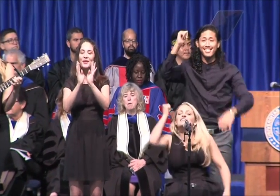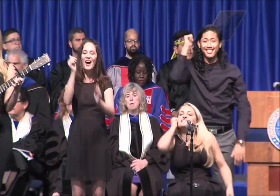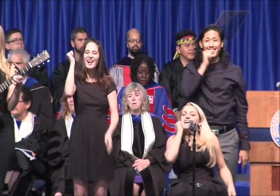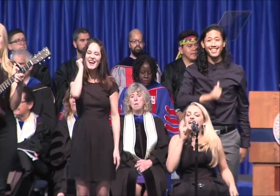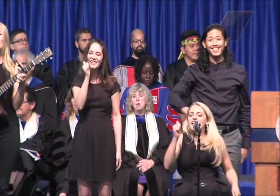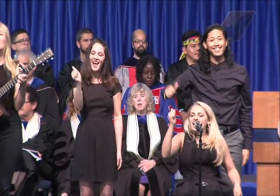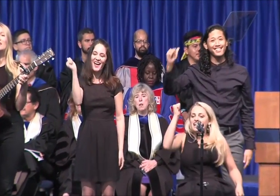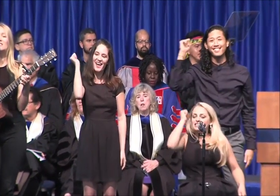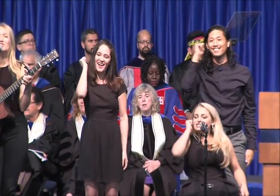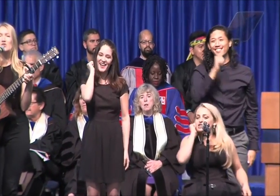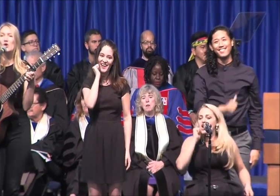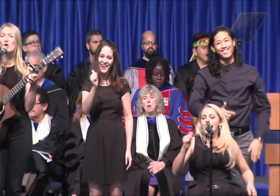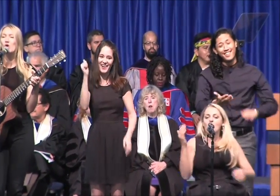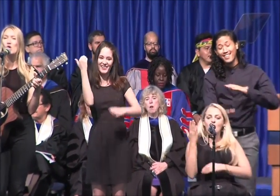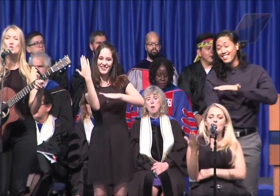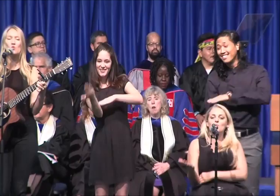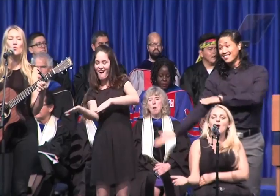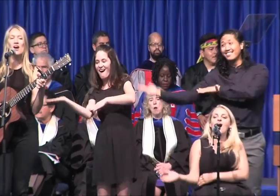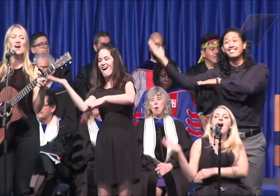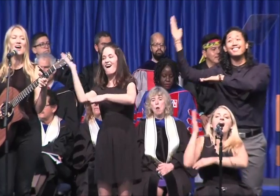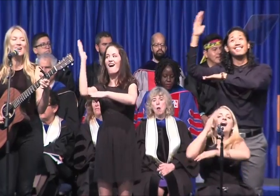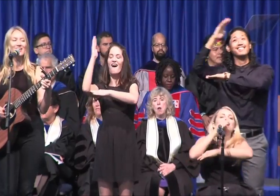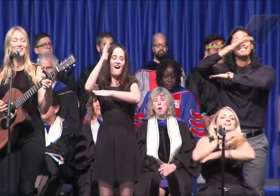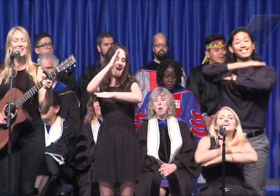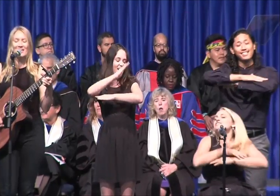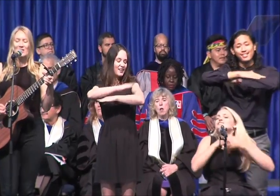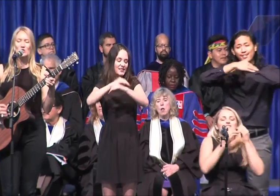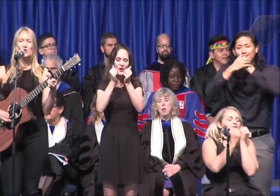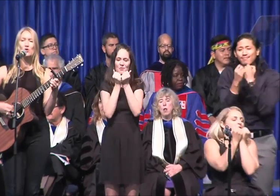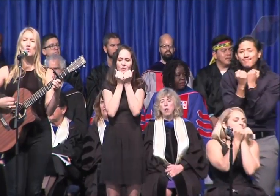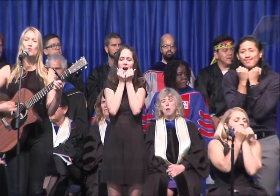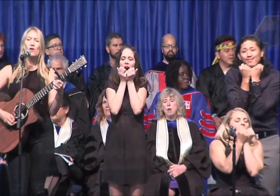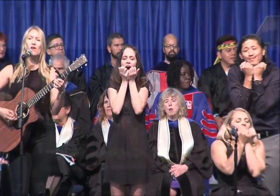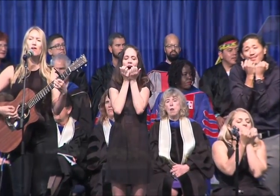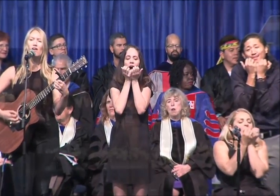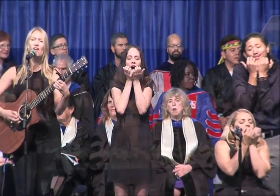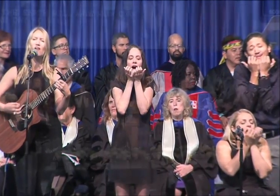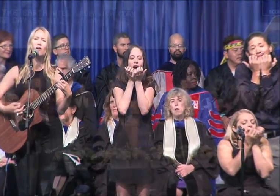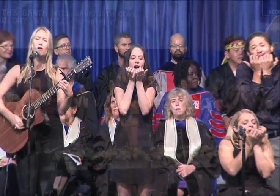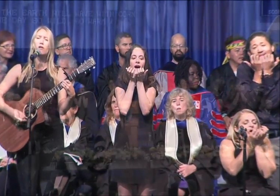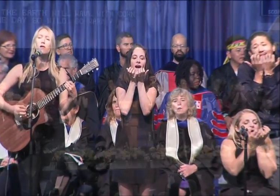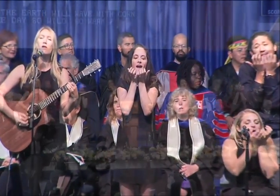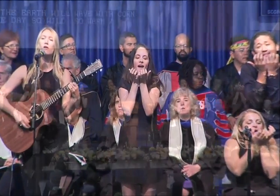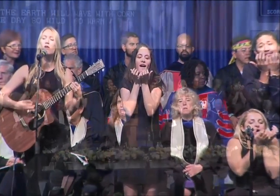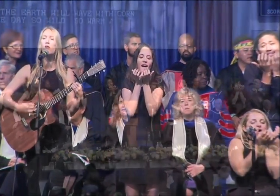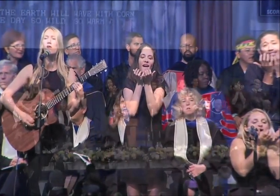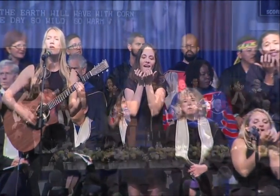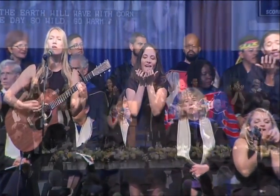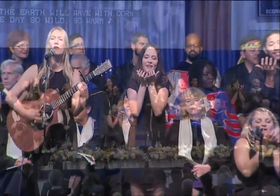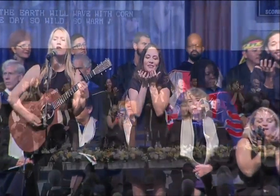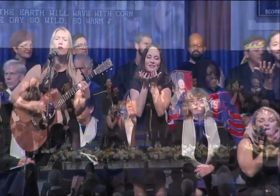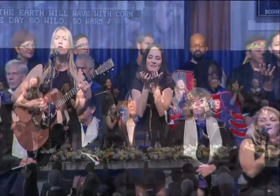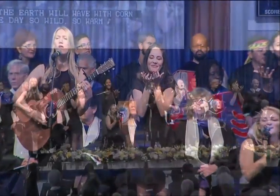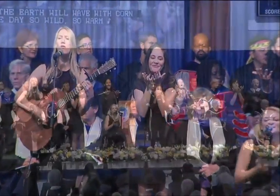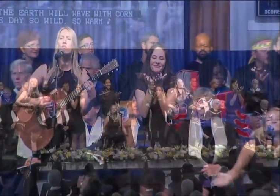The day so wild, so warm